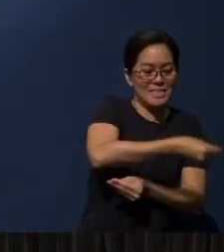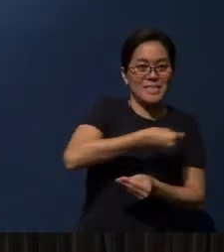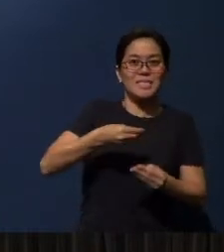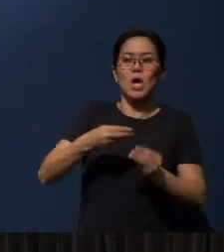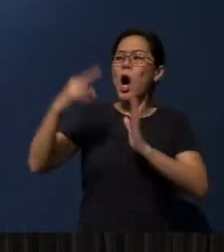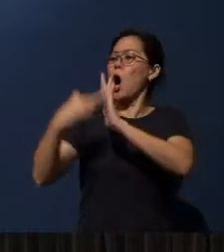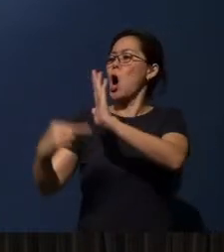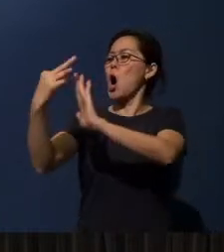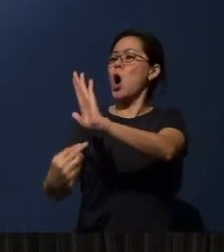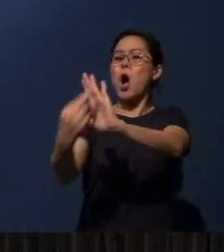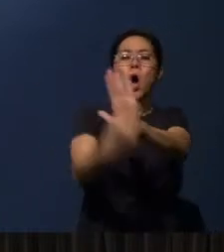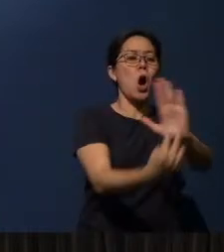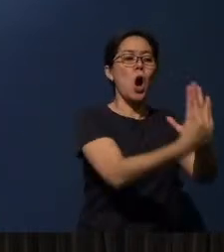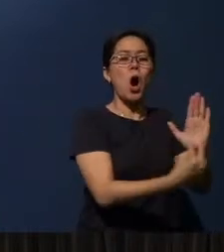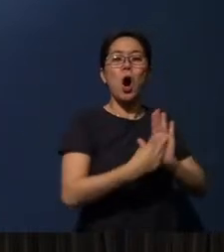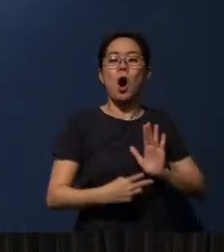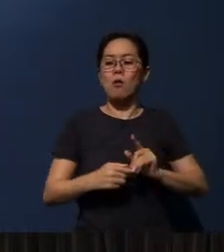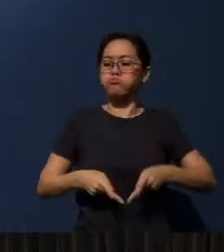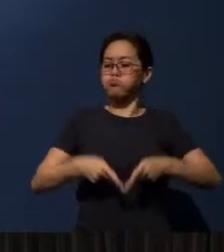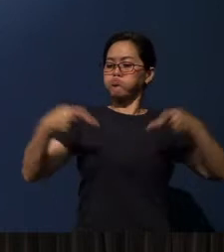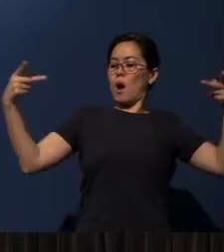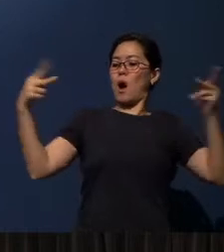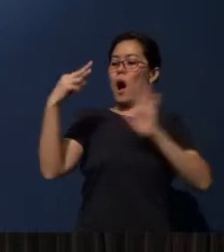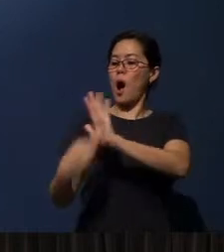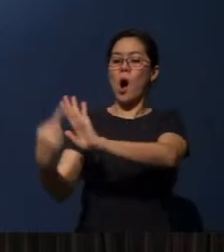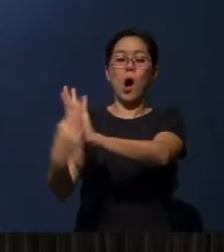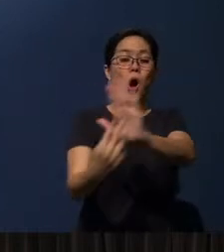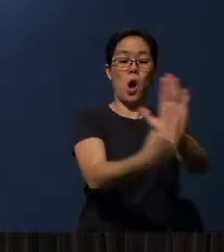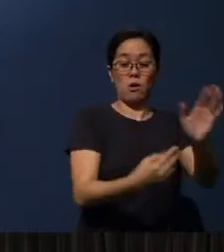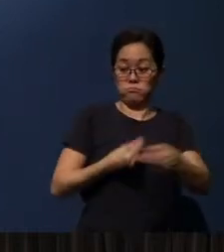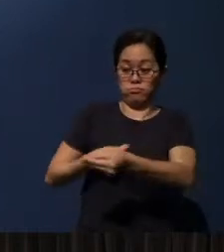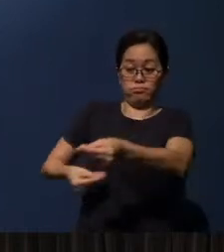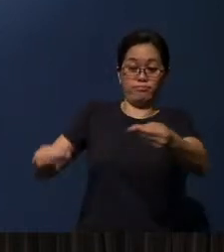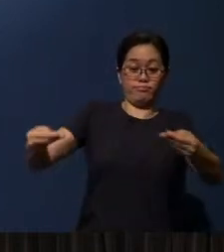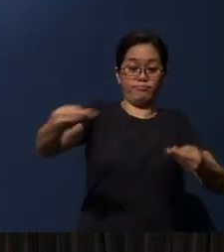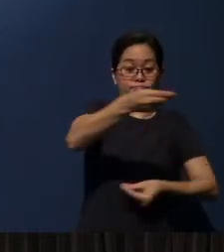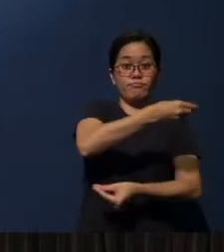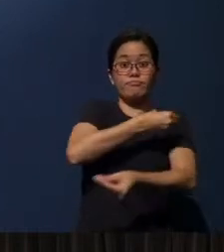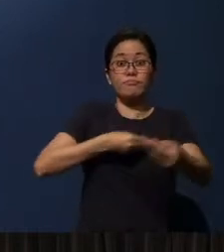or read around publicly in congregations, okay, and everywhere.